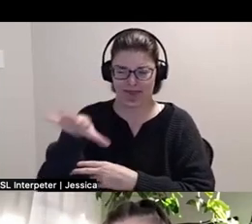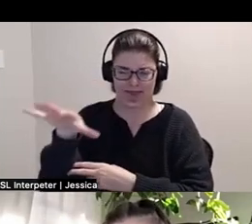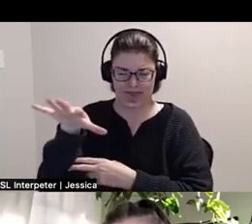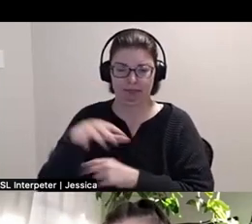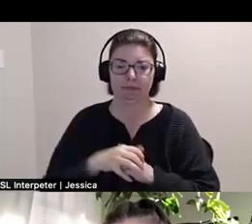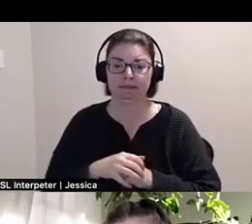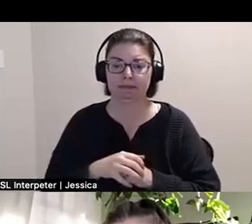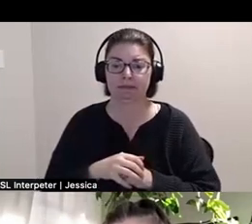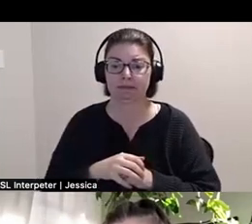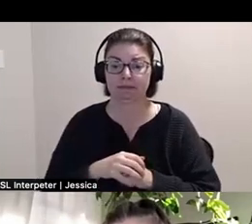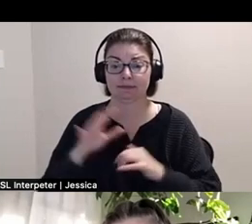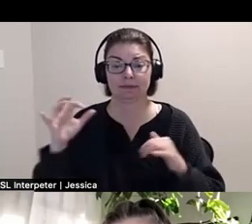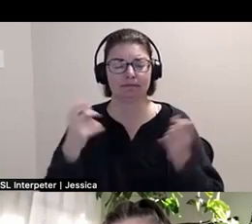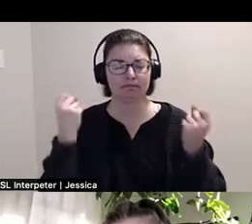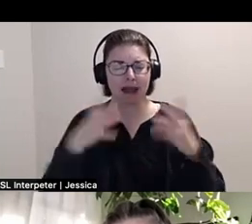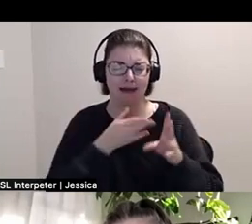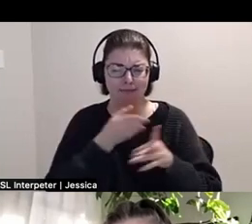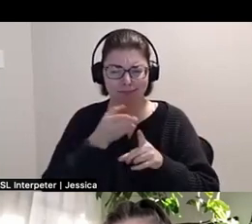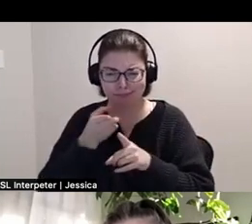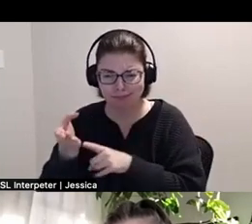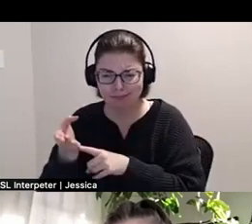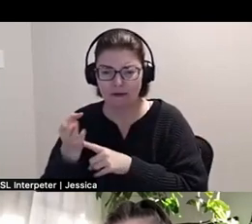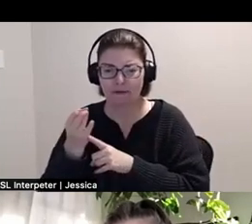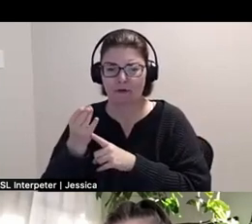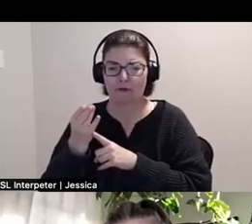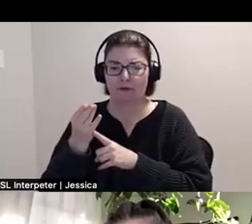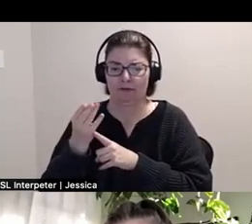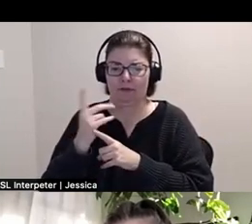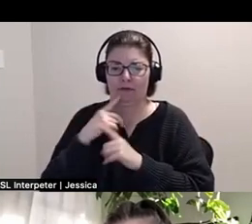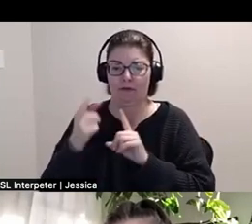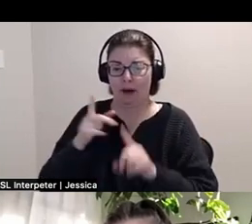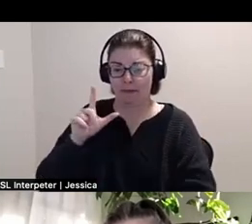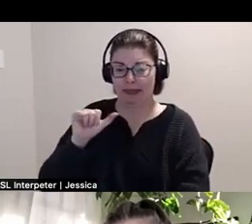an interdisciplinary artist based from [struggles to pronounce Lenapehoking]